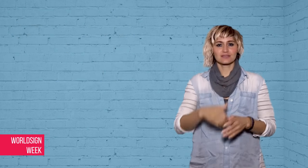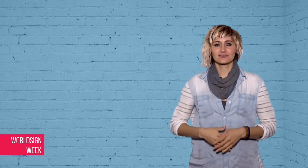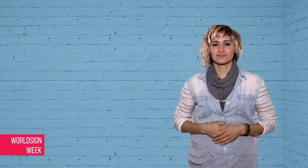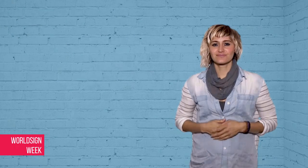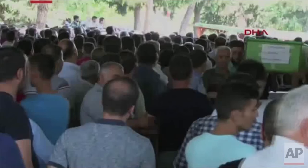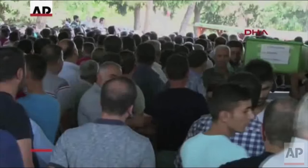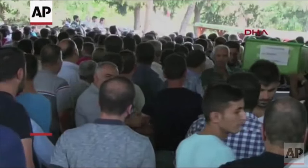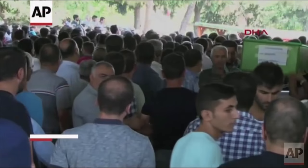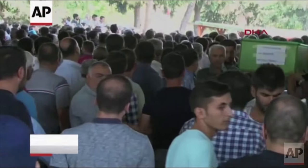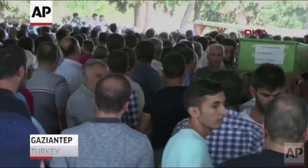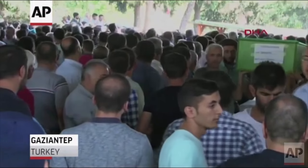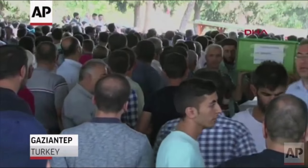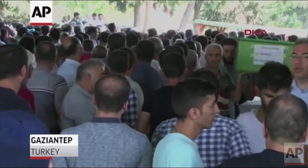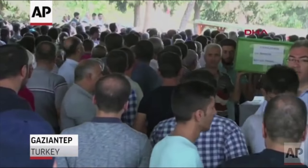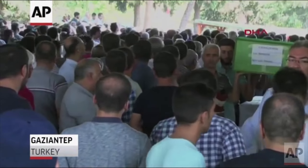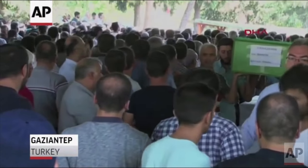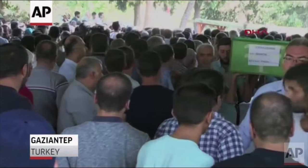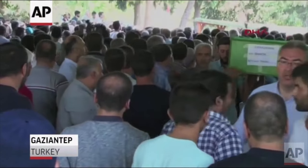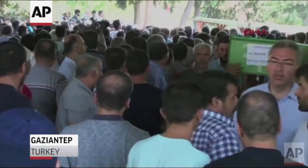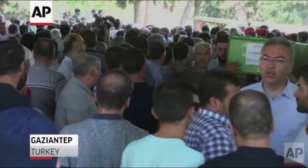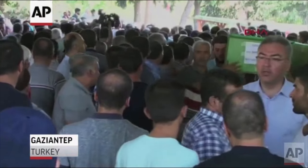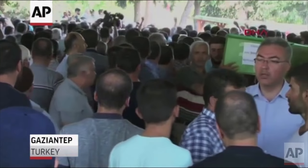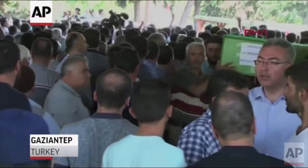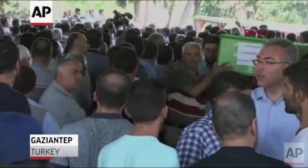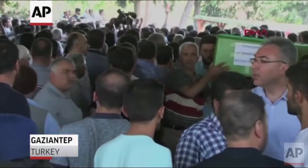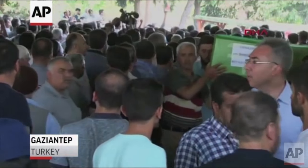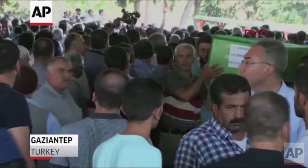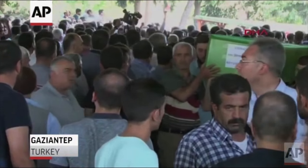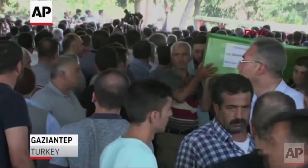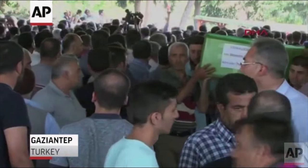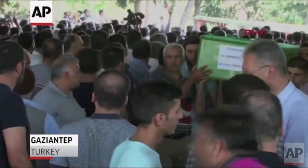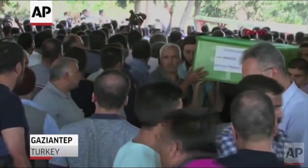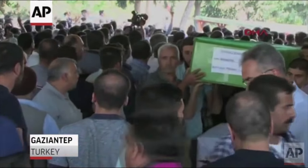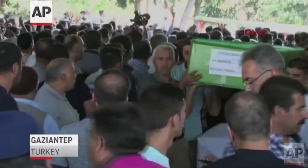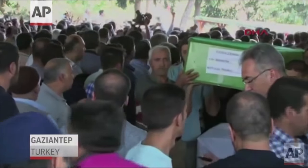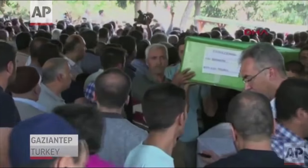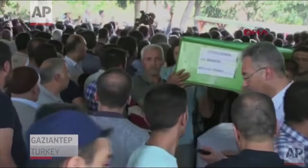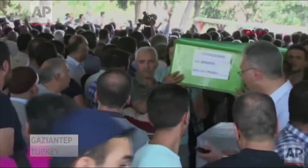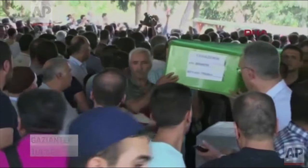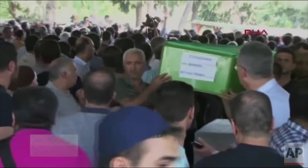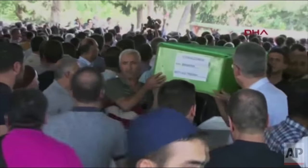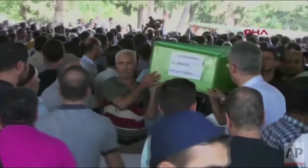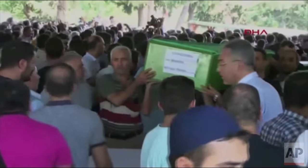attack.